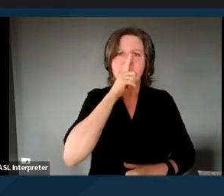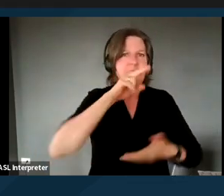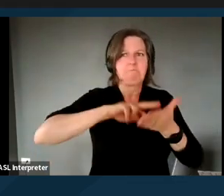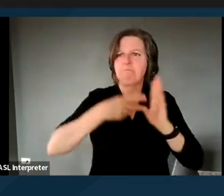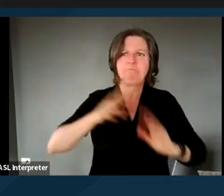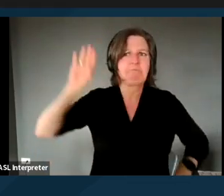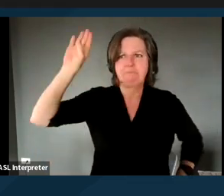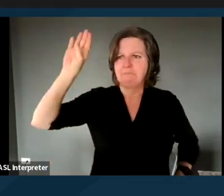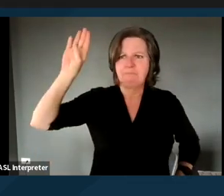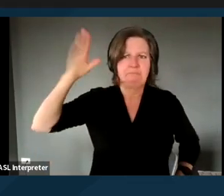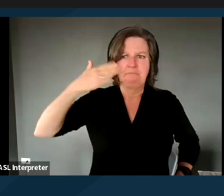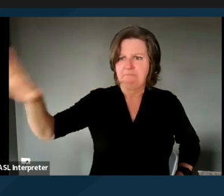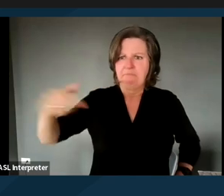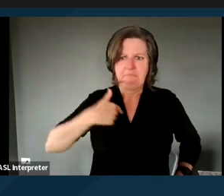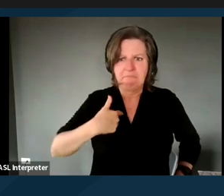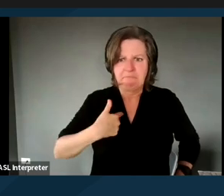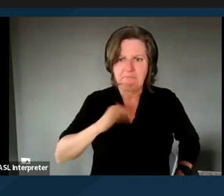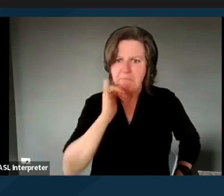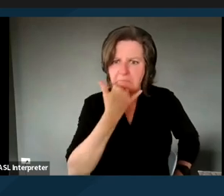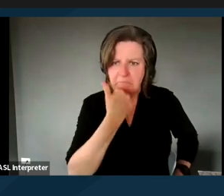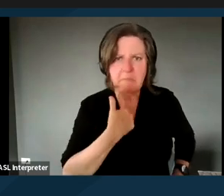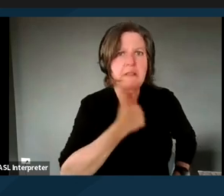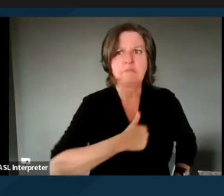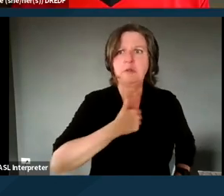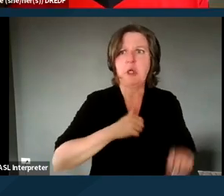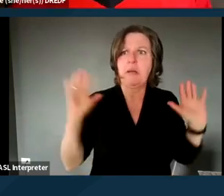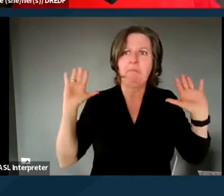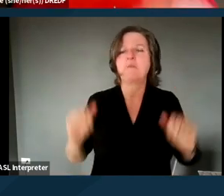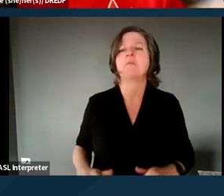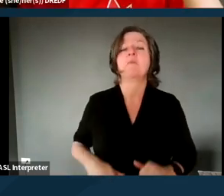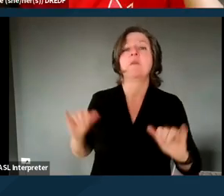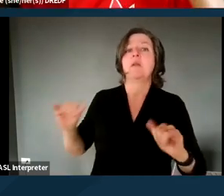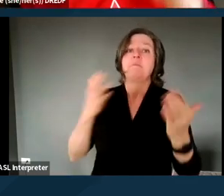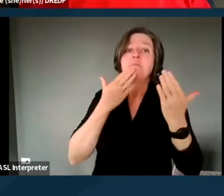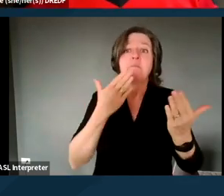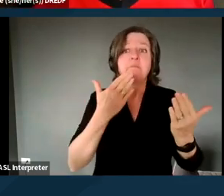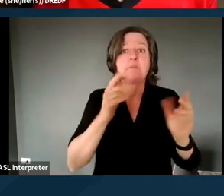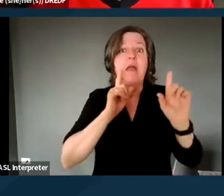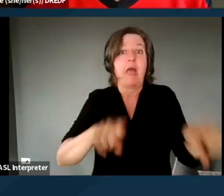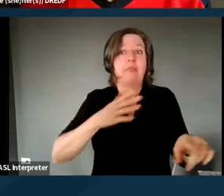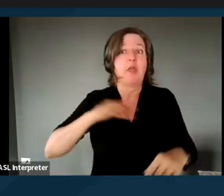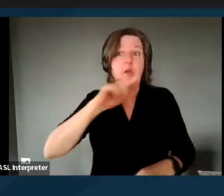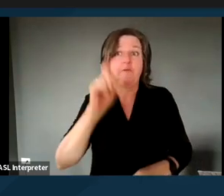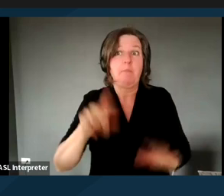I don't know if I did that inadvertently, I apologize. Oh, no problem. [VALERIE]: And thank you for answering my questions.